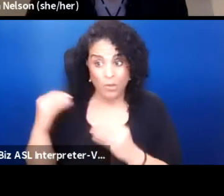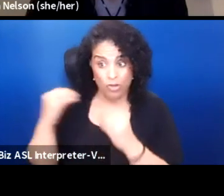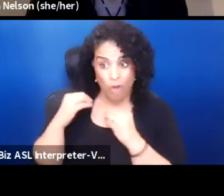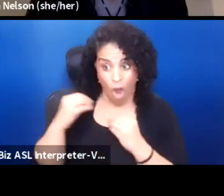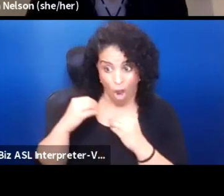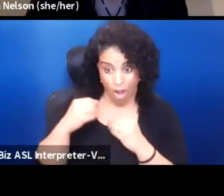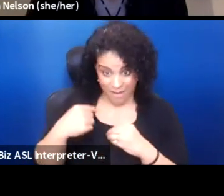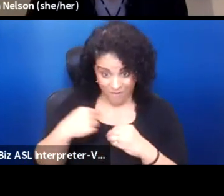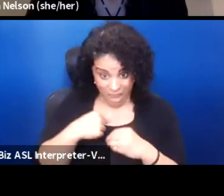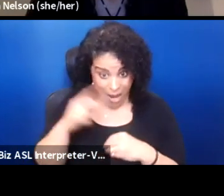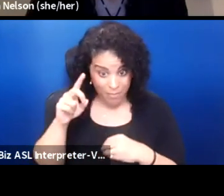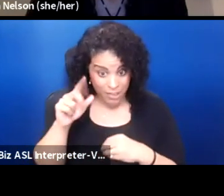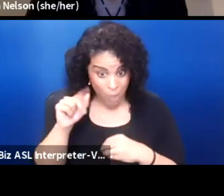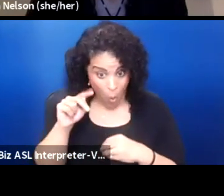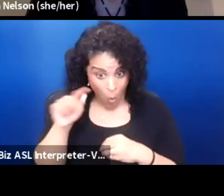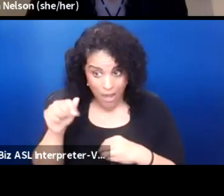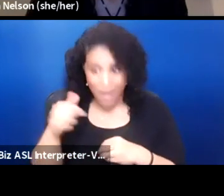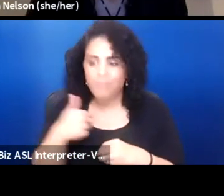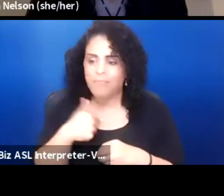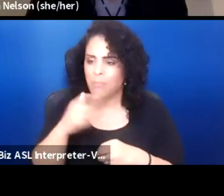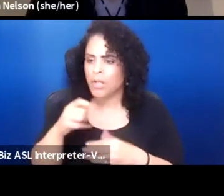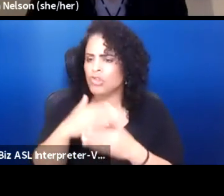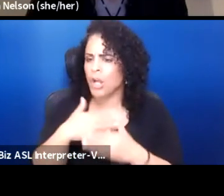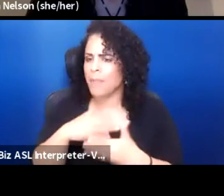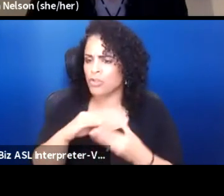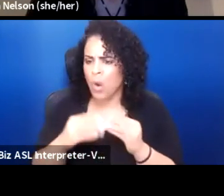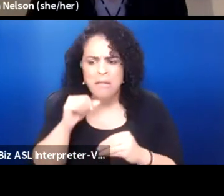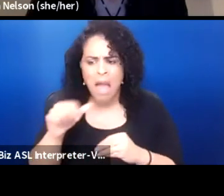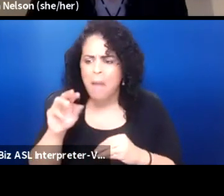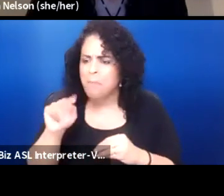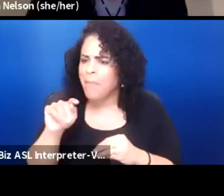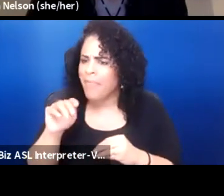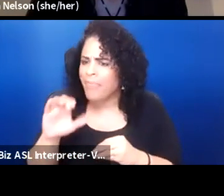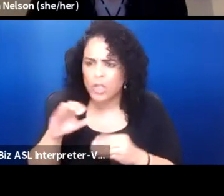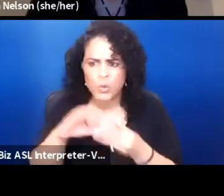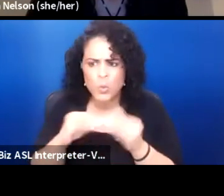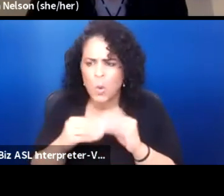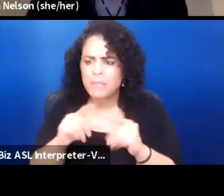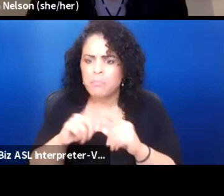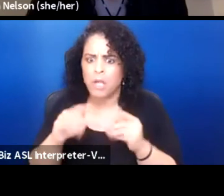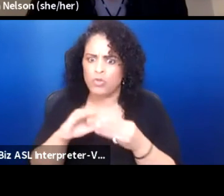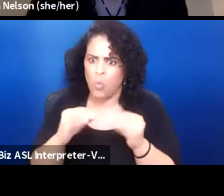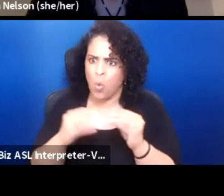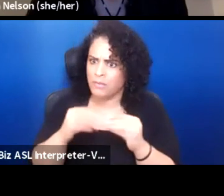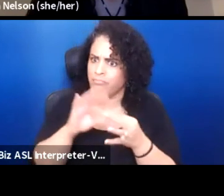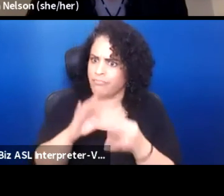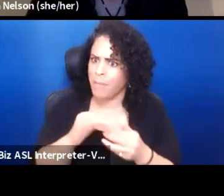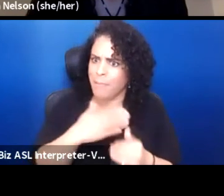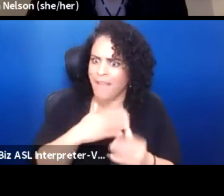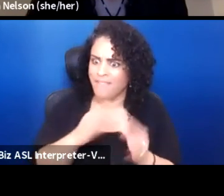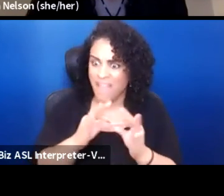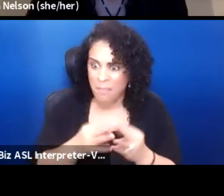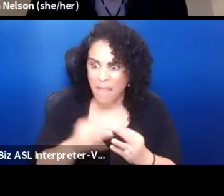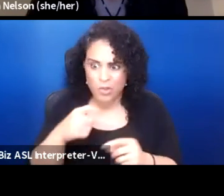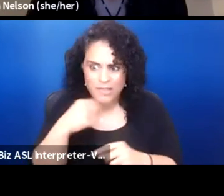I have to share my stories, not just my mythic stories but the stories of my family. I have to tell you who the last 10 generations